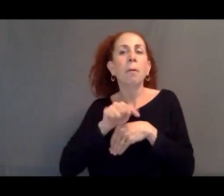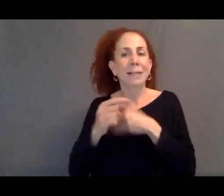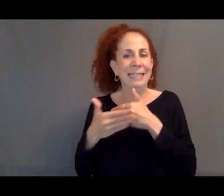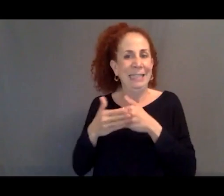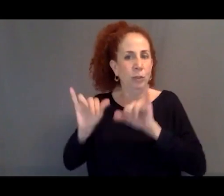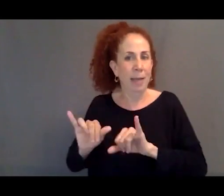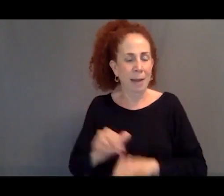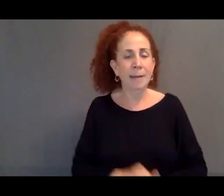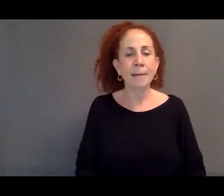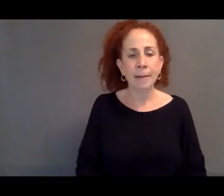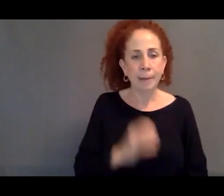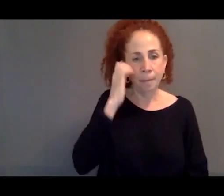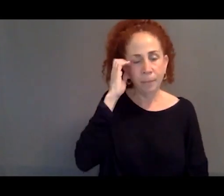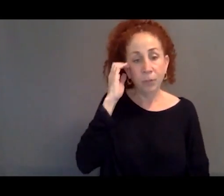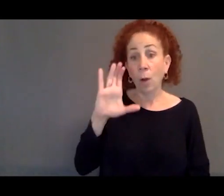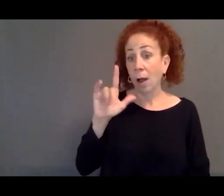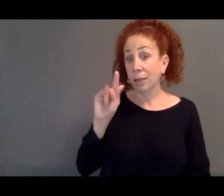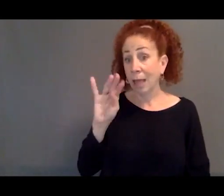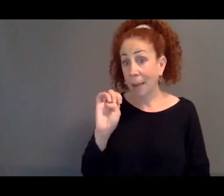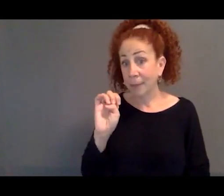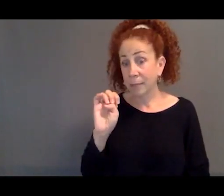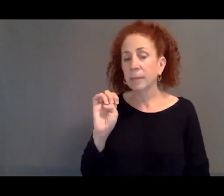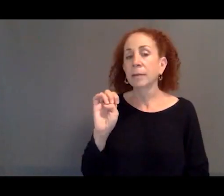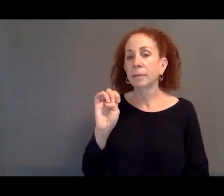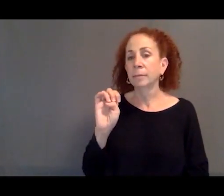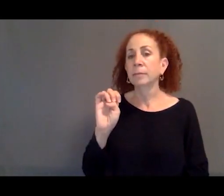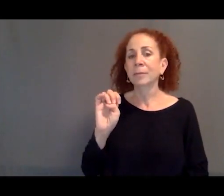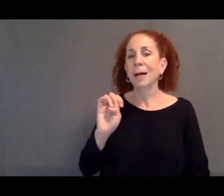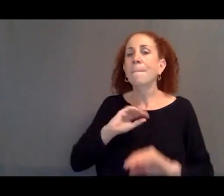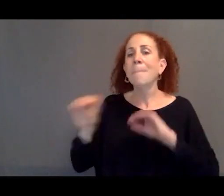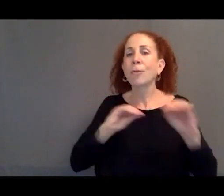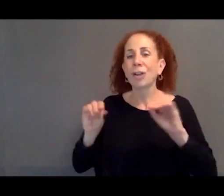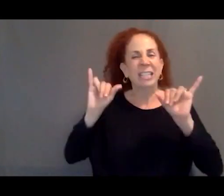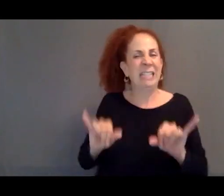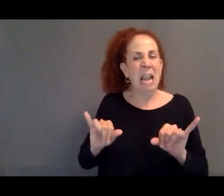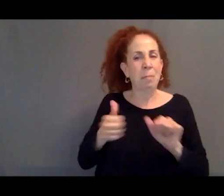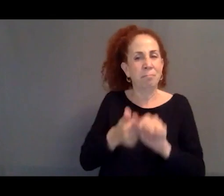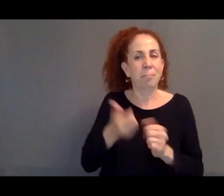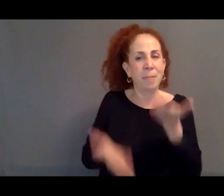So climate migration will probably work in the same way, that most people who are displaced